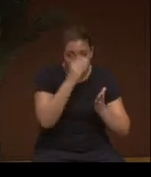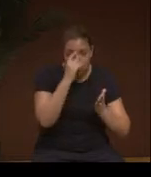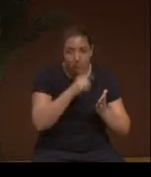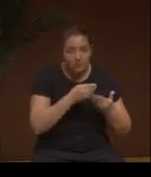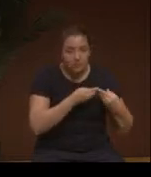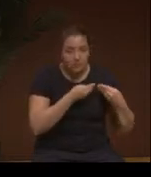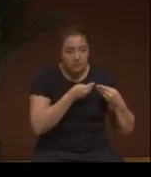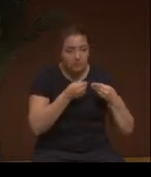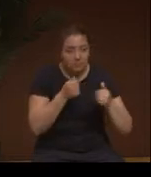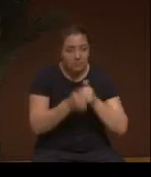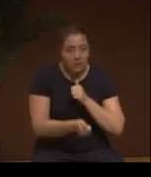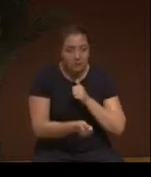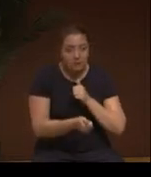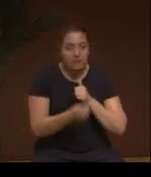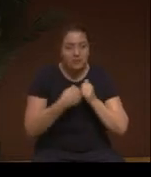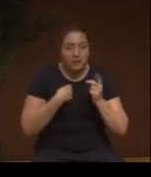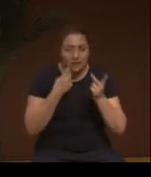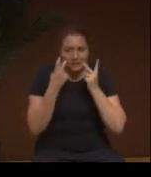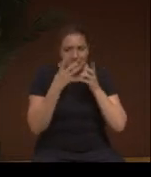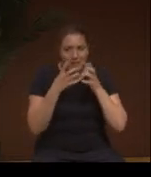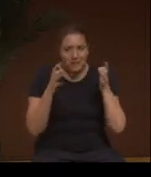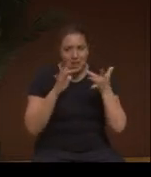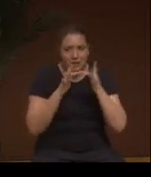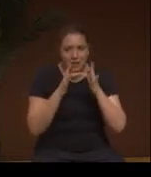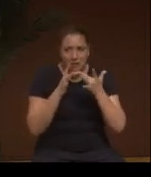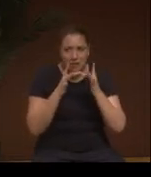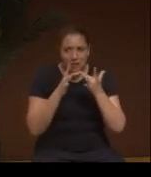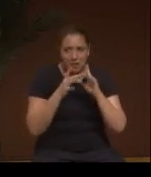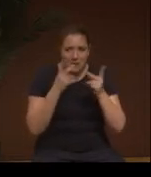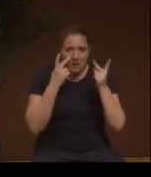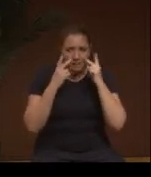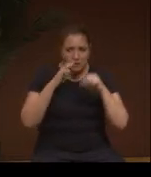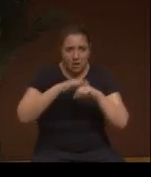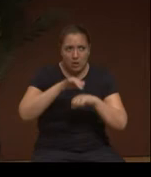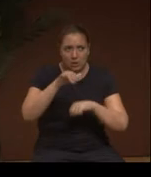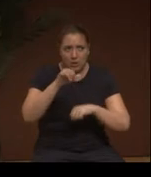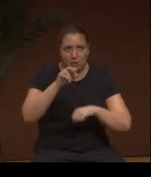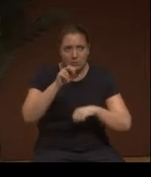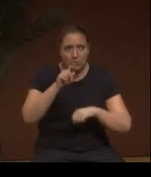you have passed that initiation. And I see things on the Internet. I see things on YouTube that is offensive,